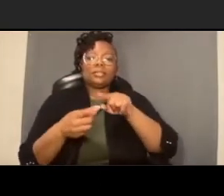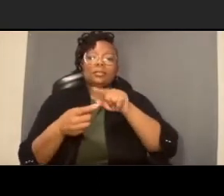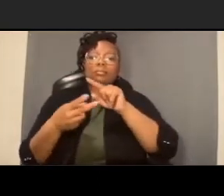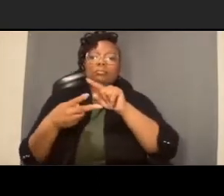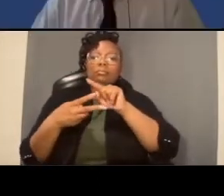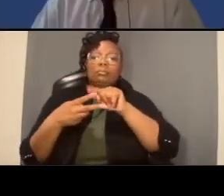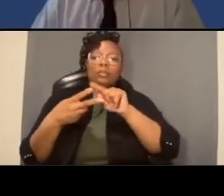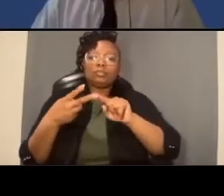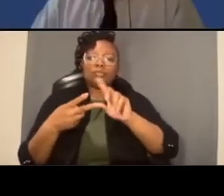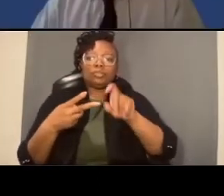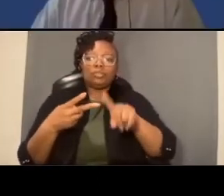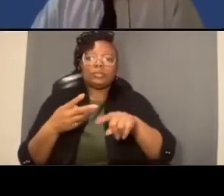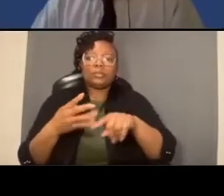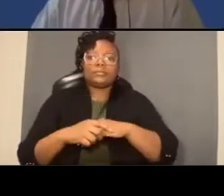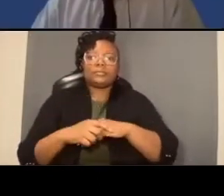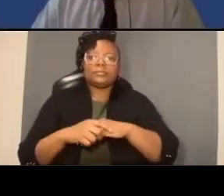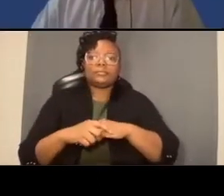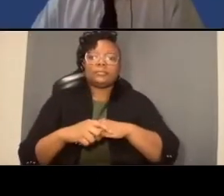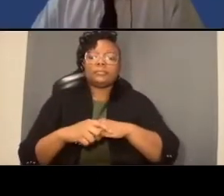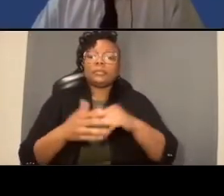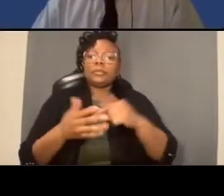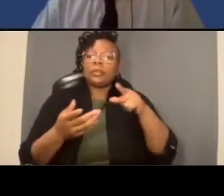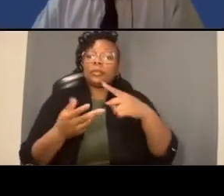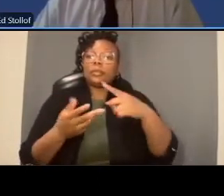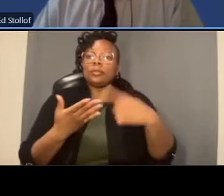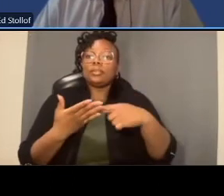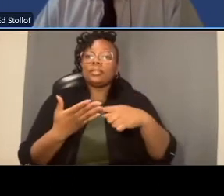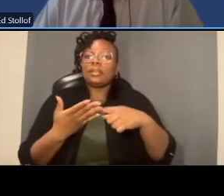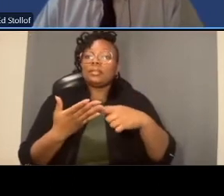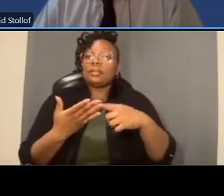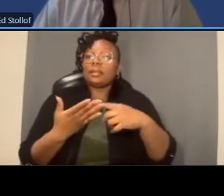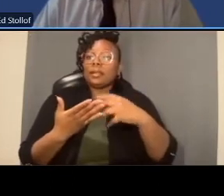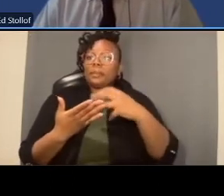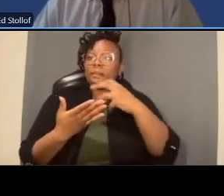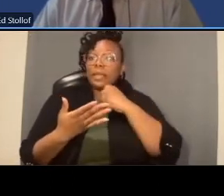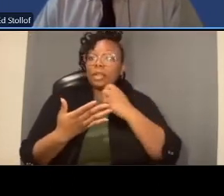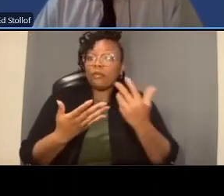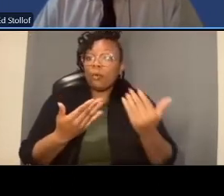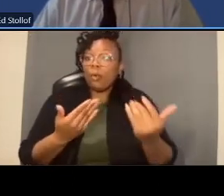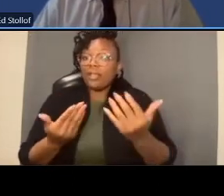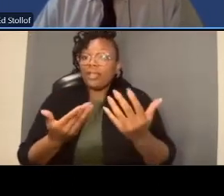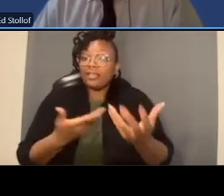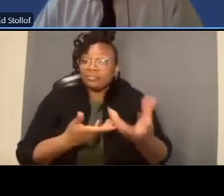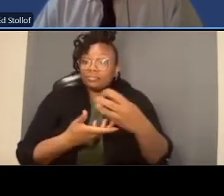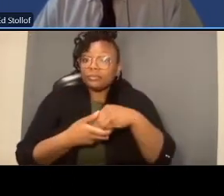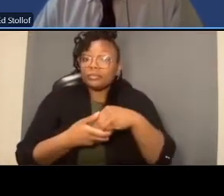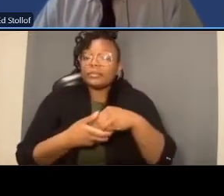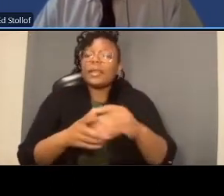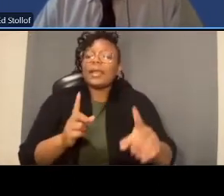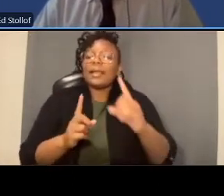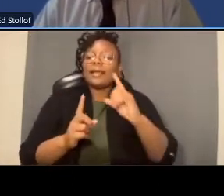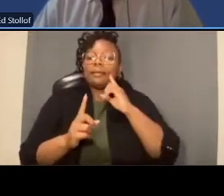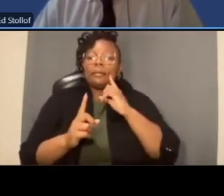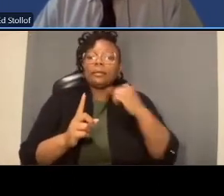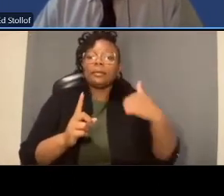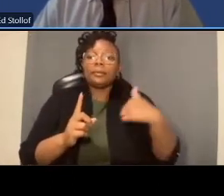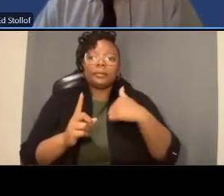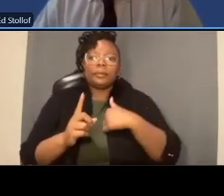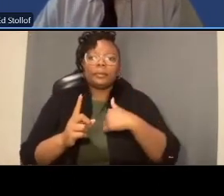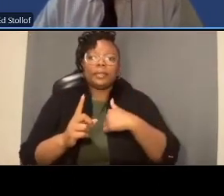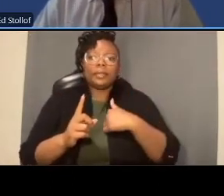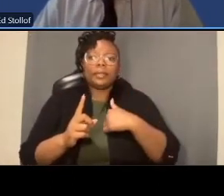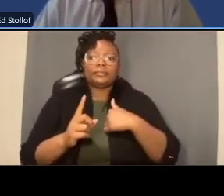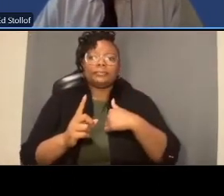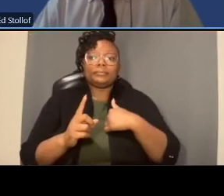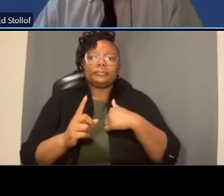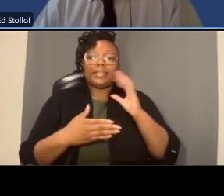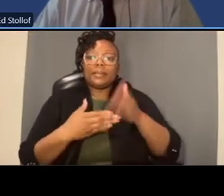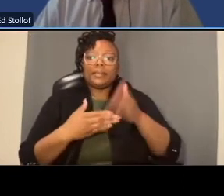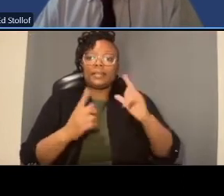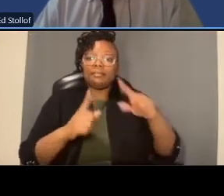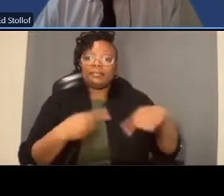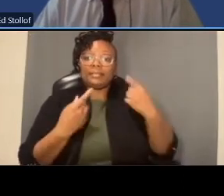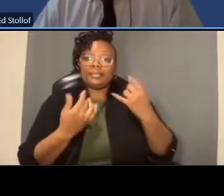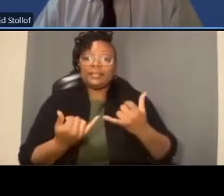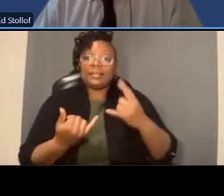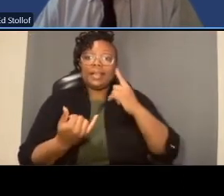i think uh we completed as of now it'll be approximately 50 events 50 meetings with both the